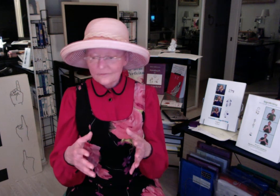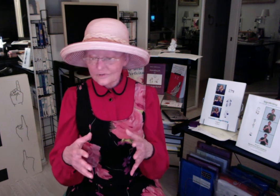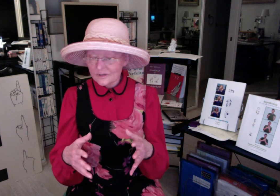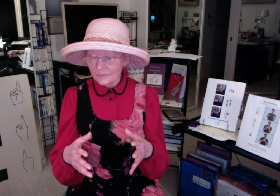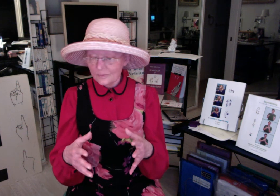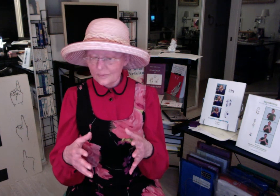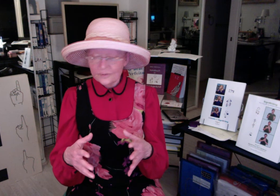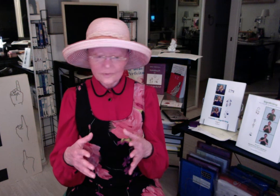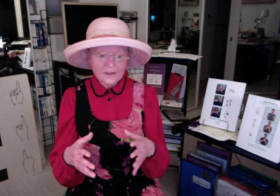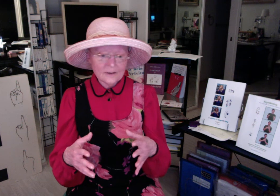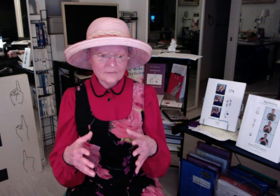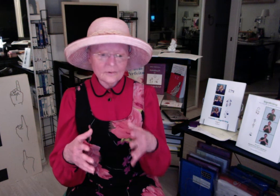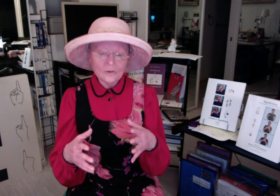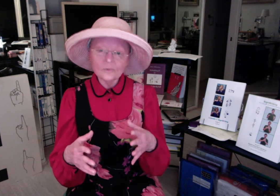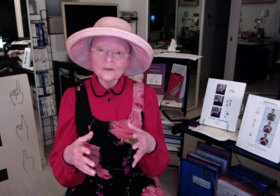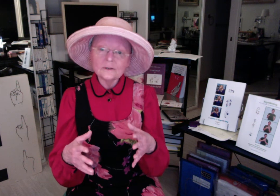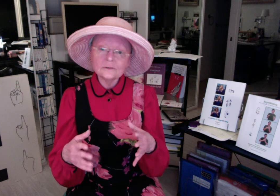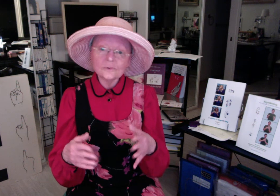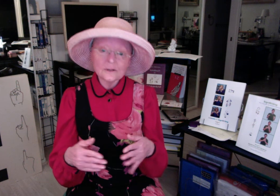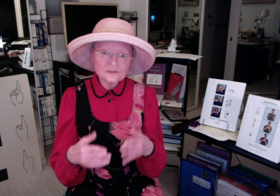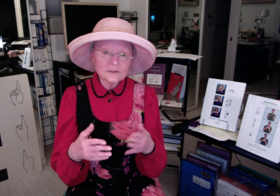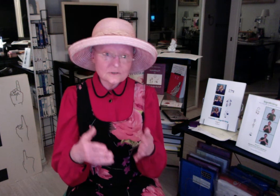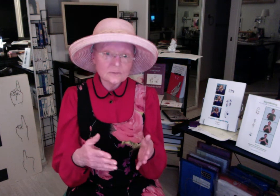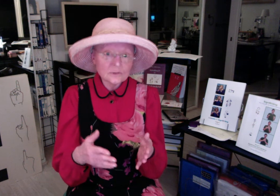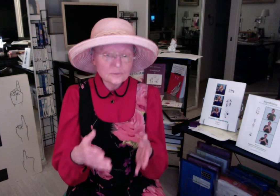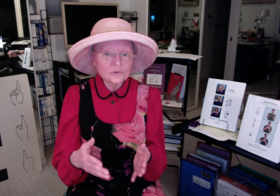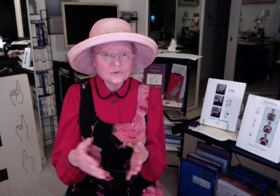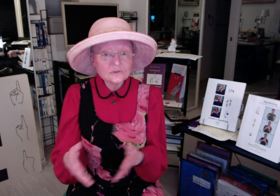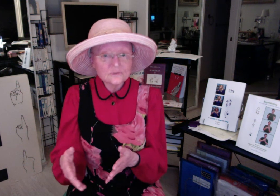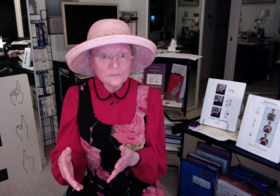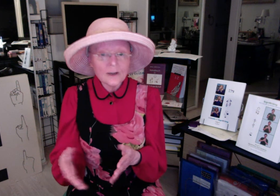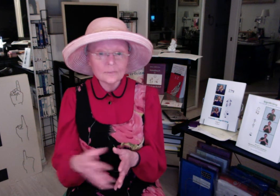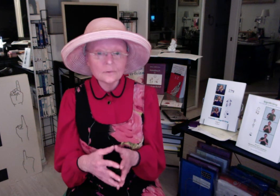example people have already translated some of the portions of the Bible